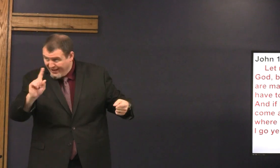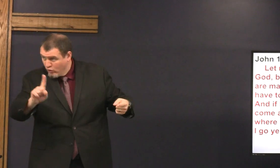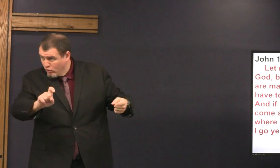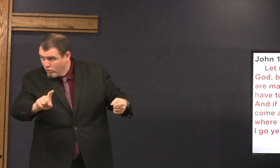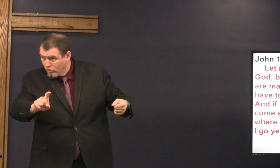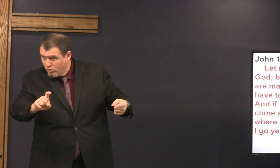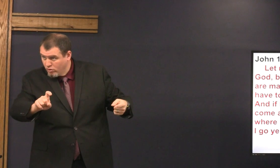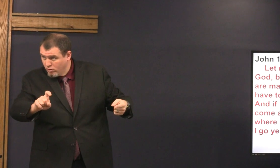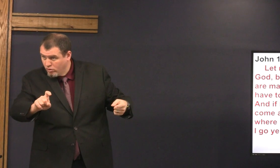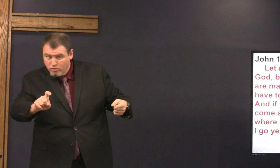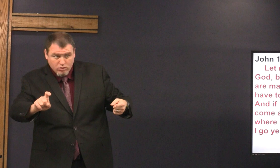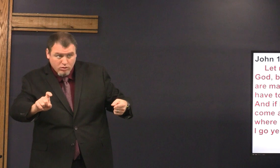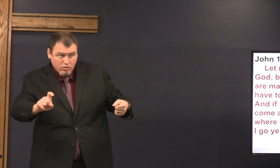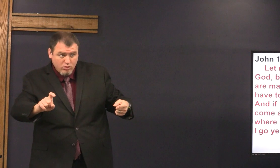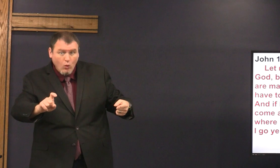do you agree